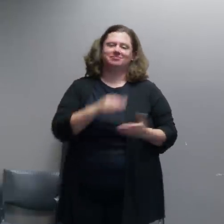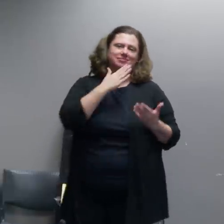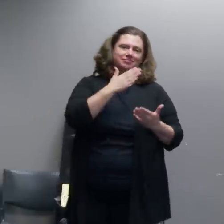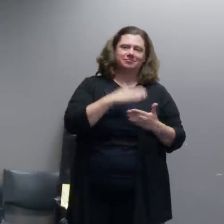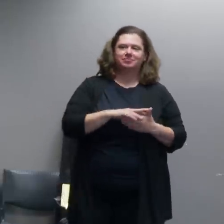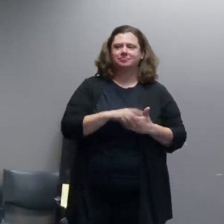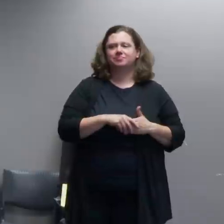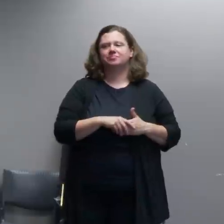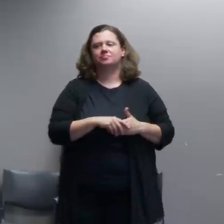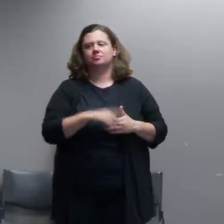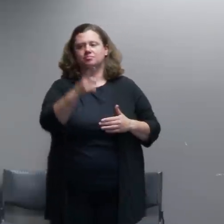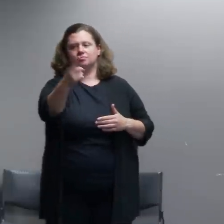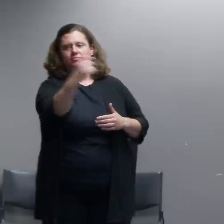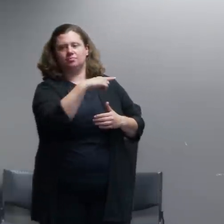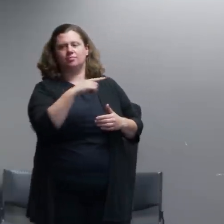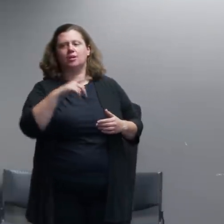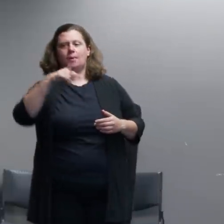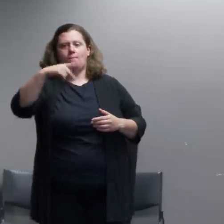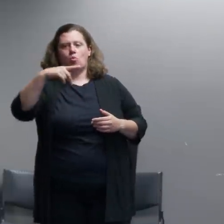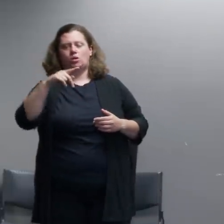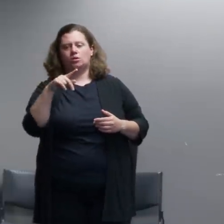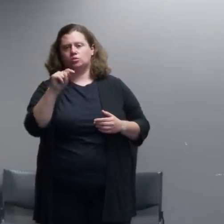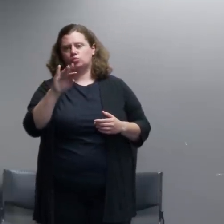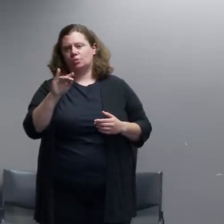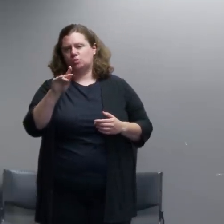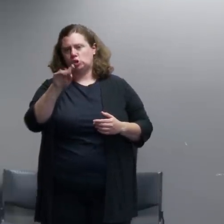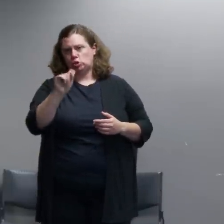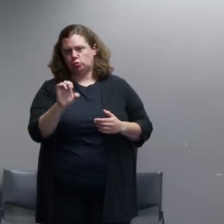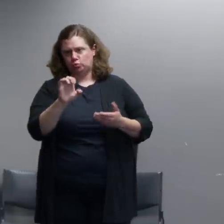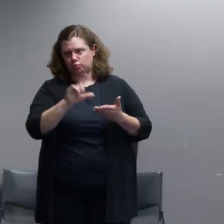tribune um i i've heard you say